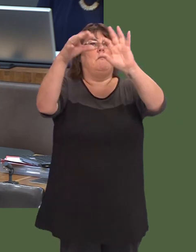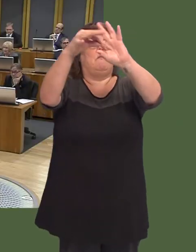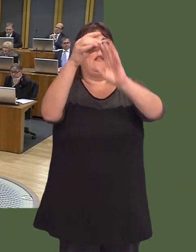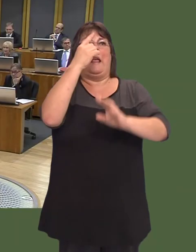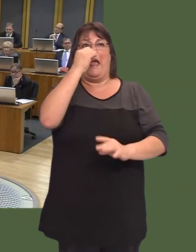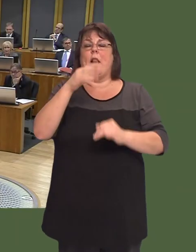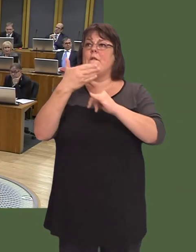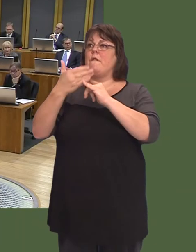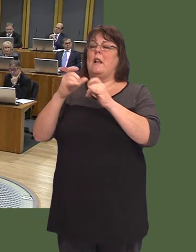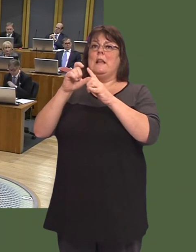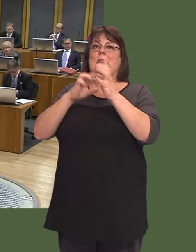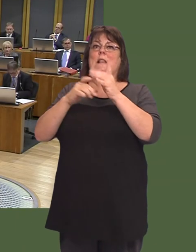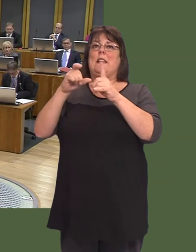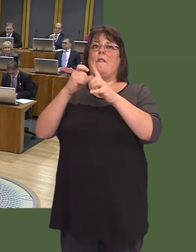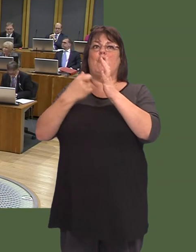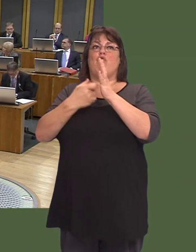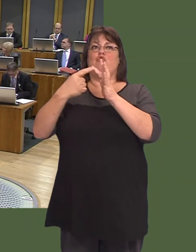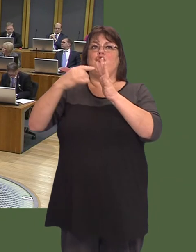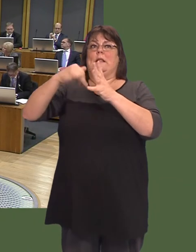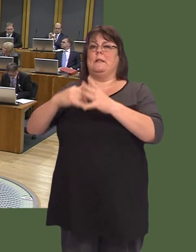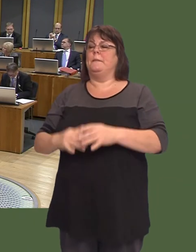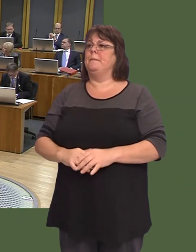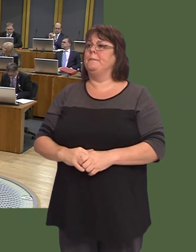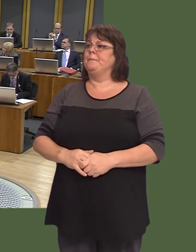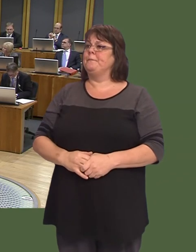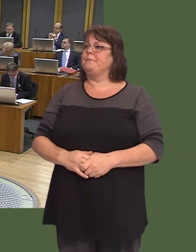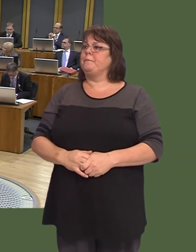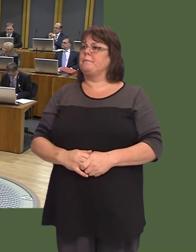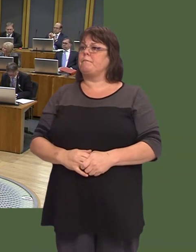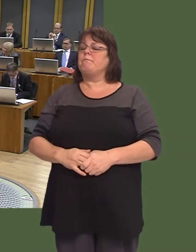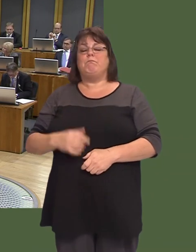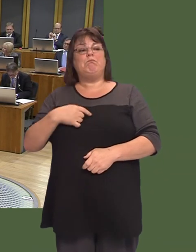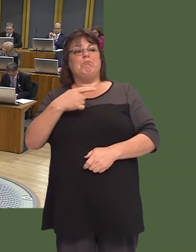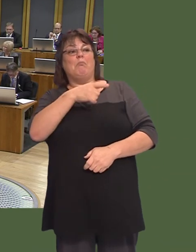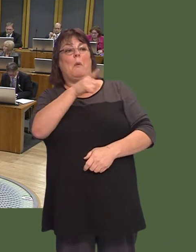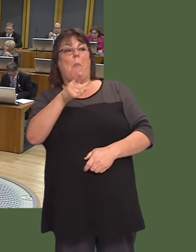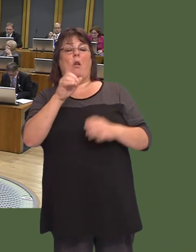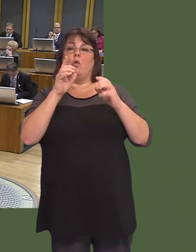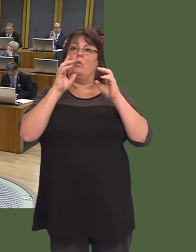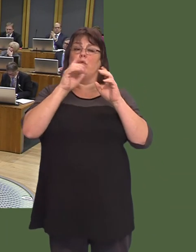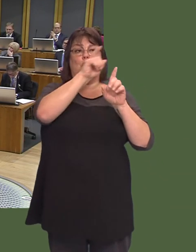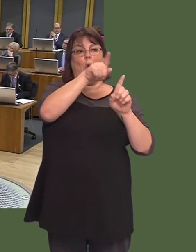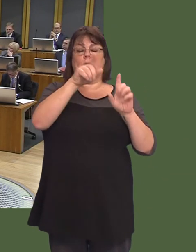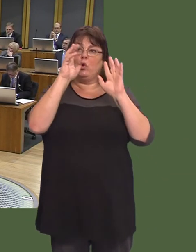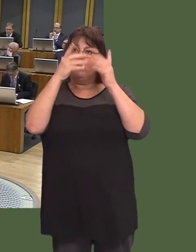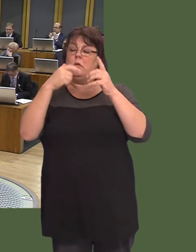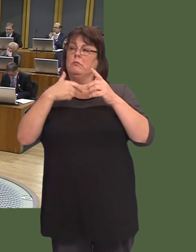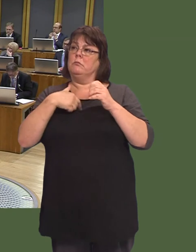Y Llywydd / The Llywydd: Finally, David Rees. David Rees: Diolch, Llywydd. First Minister, I can join with the concerns of my colleagues regarding the major trauma